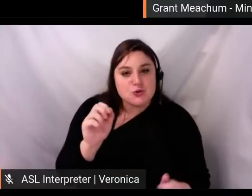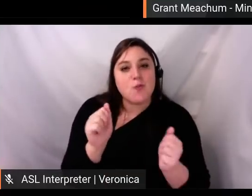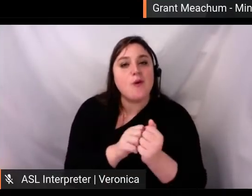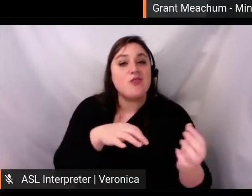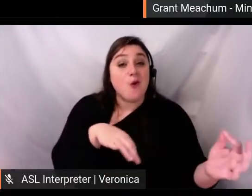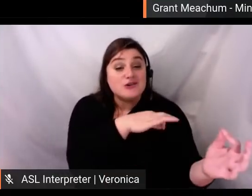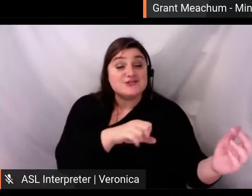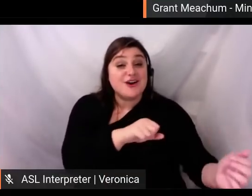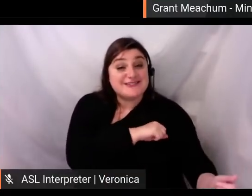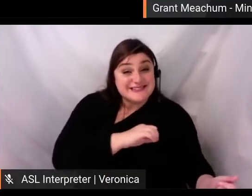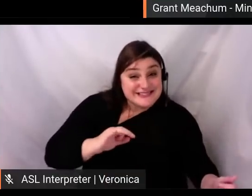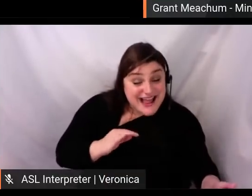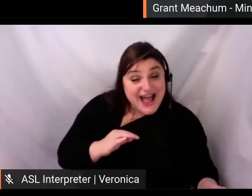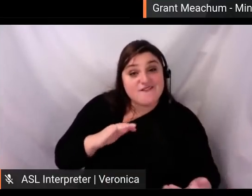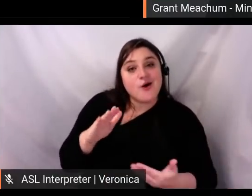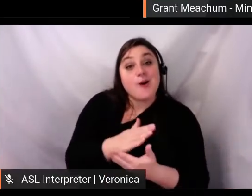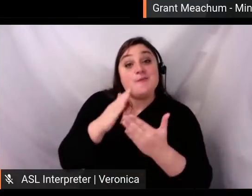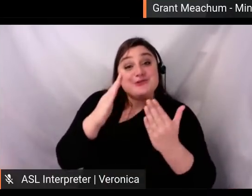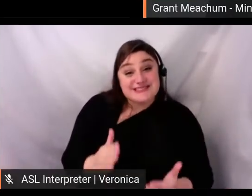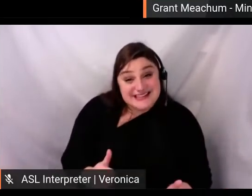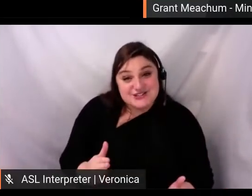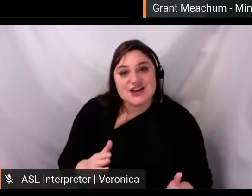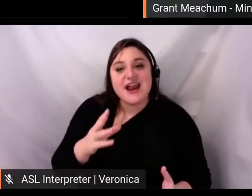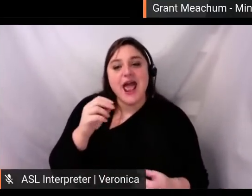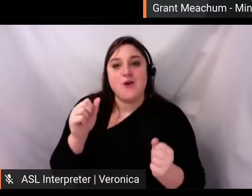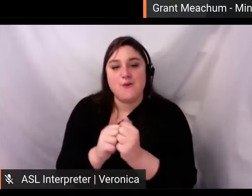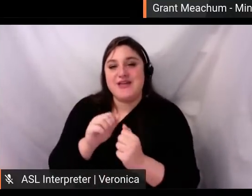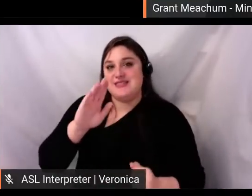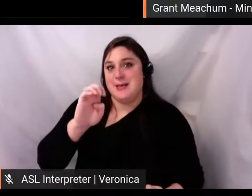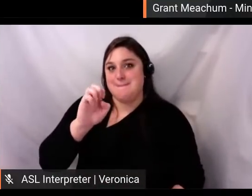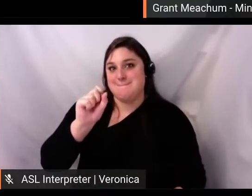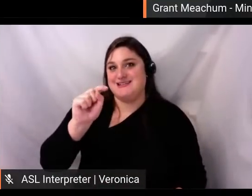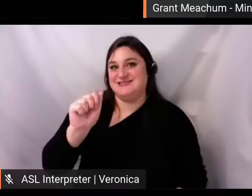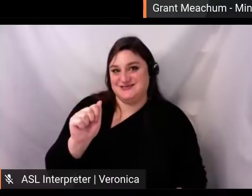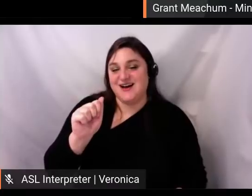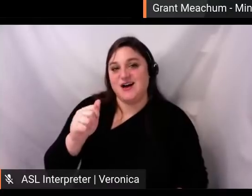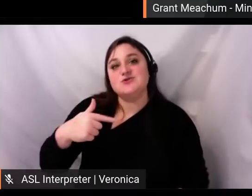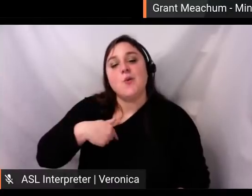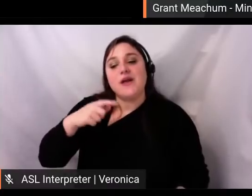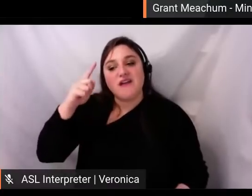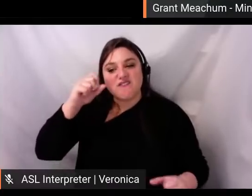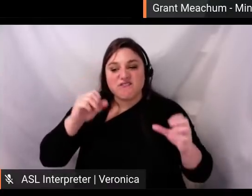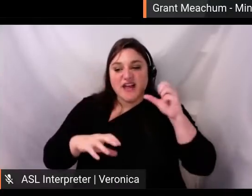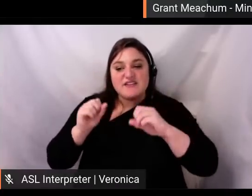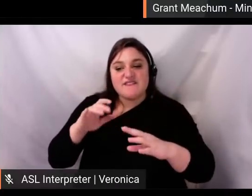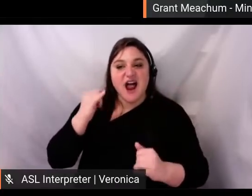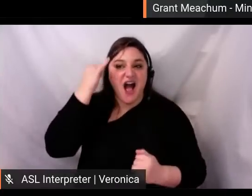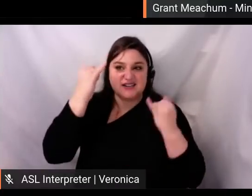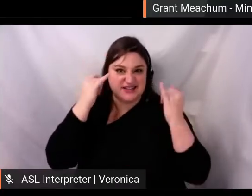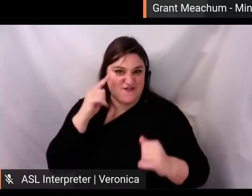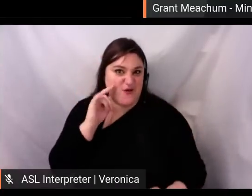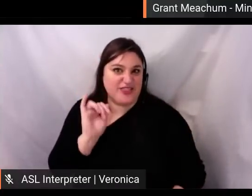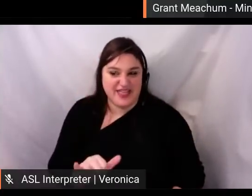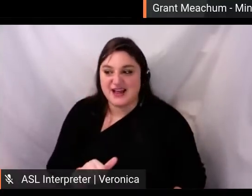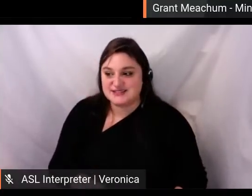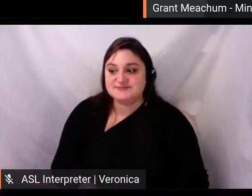and team Dessa. And through these, we built an artistic idea. The prevailing aesthetic from all these other virtual orchestra projects